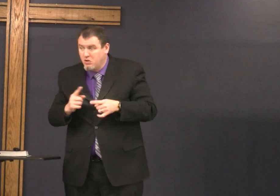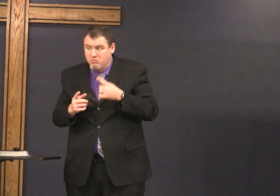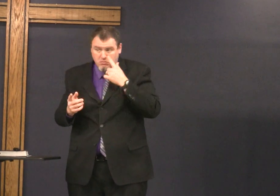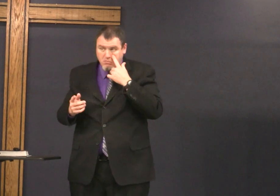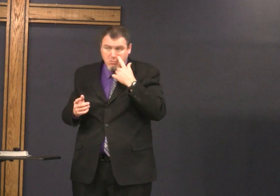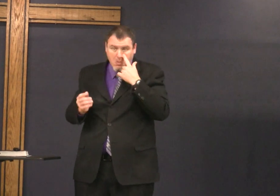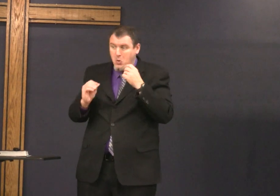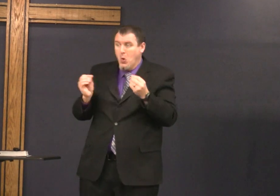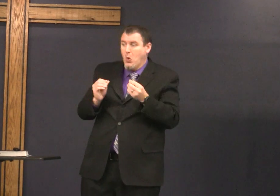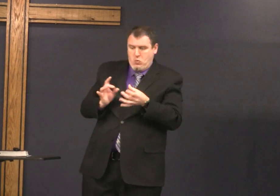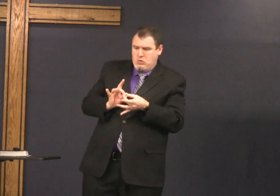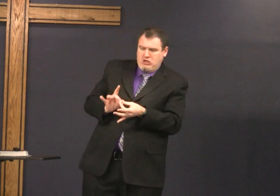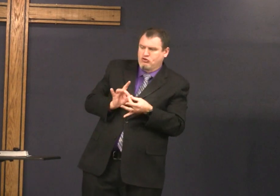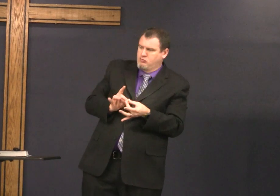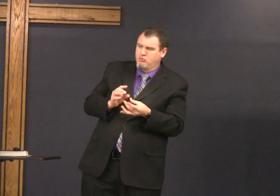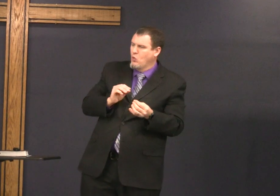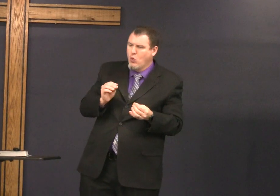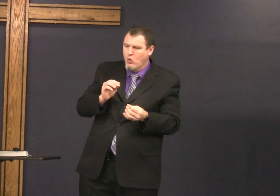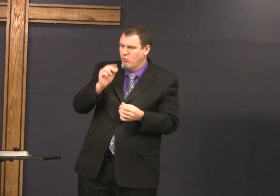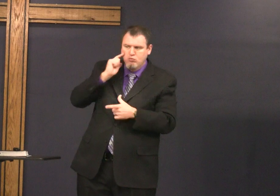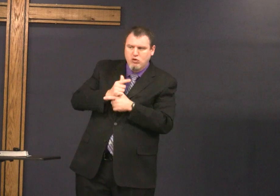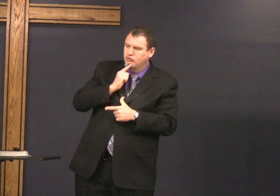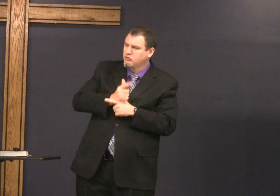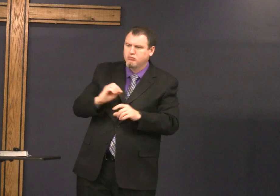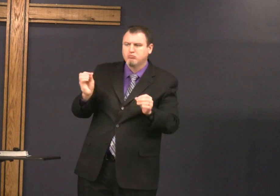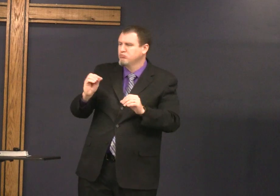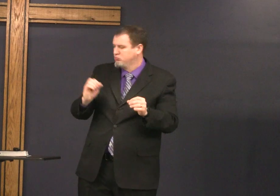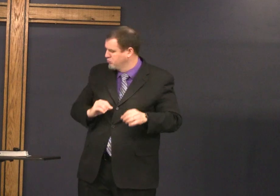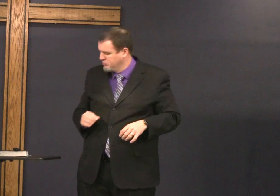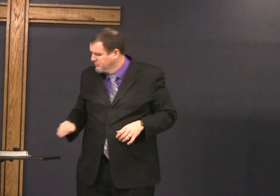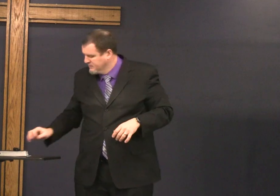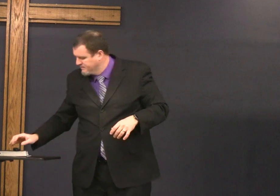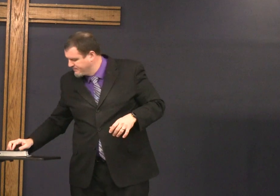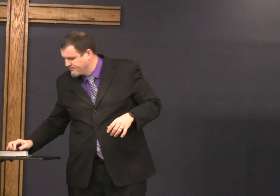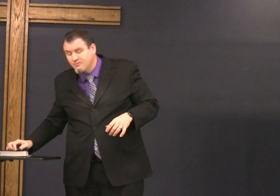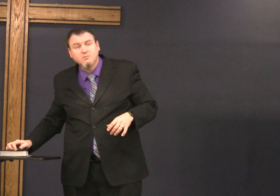they might have been friends too there but there's no specific relationship there